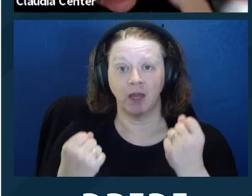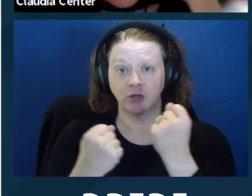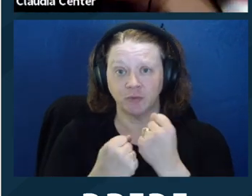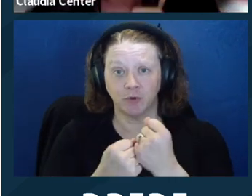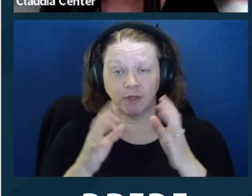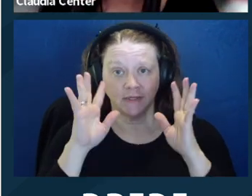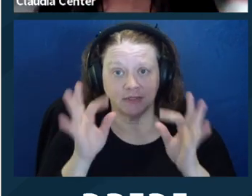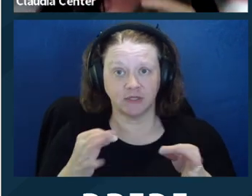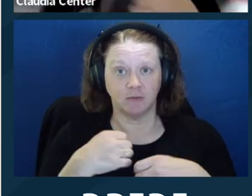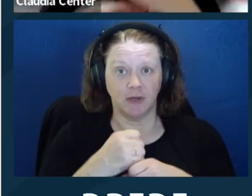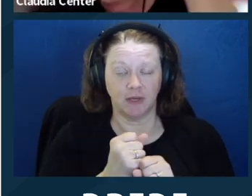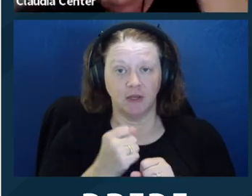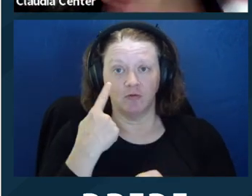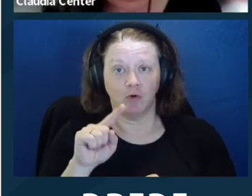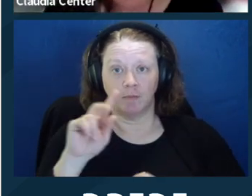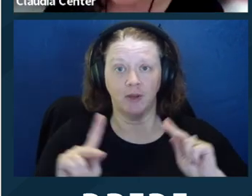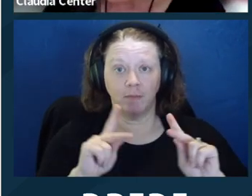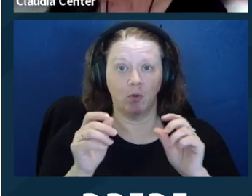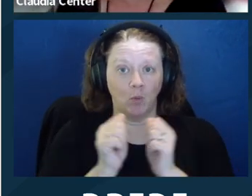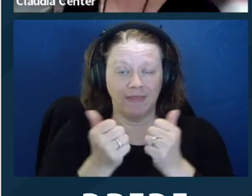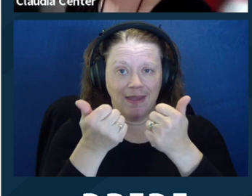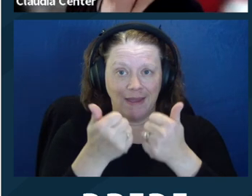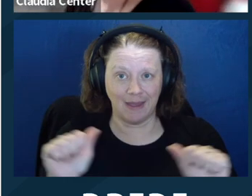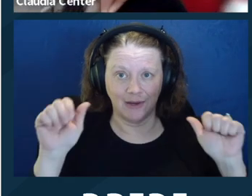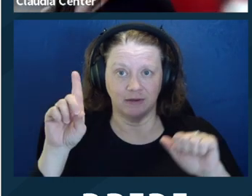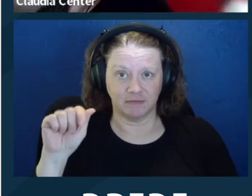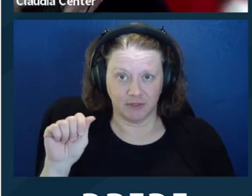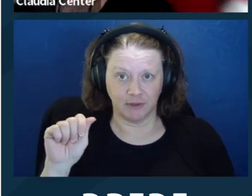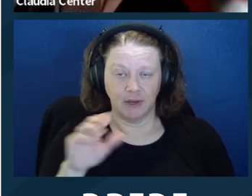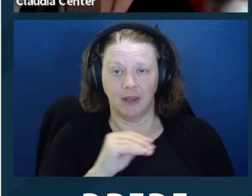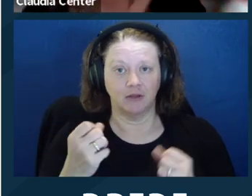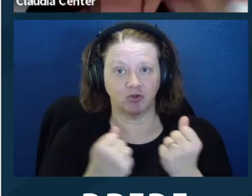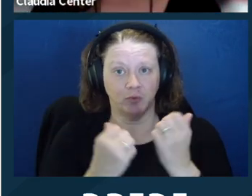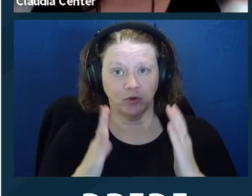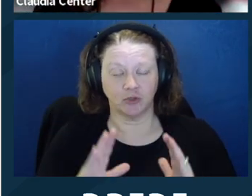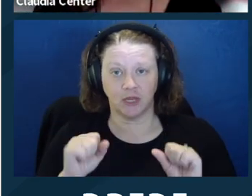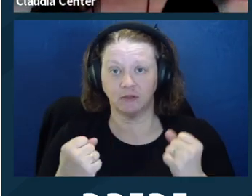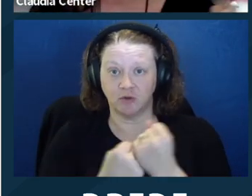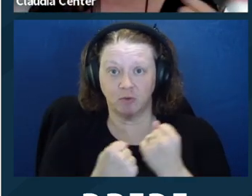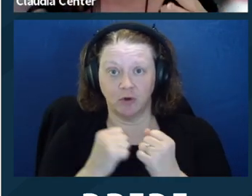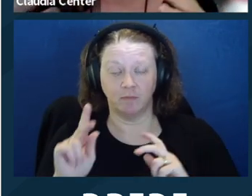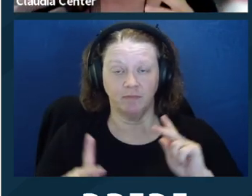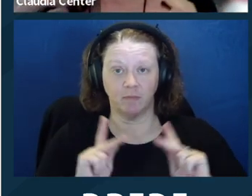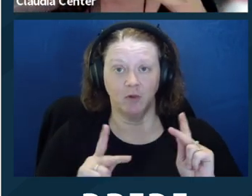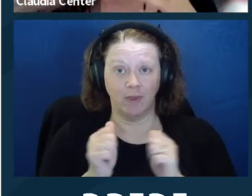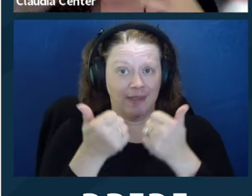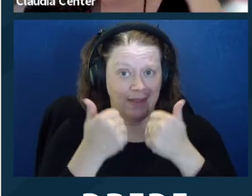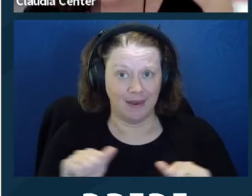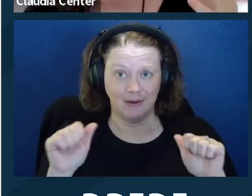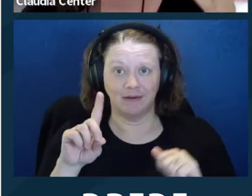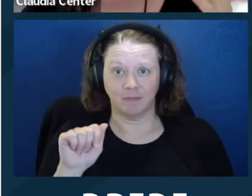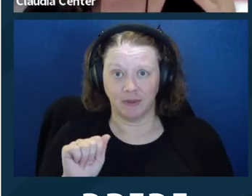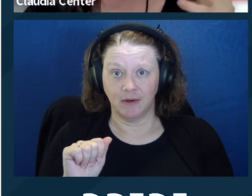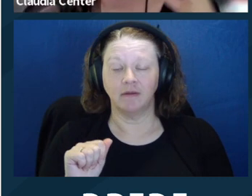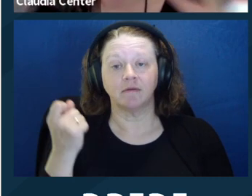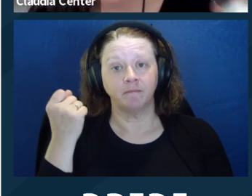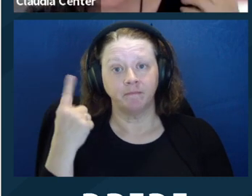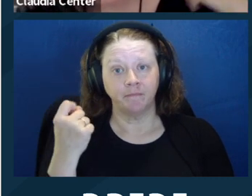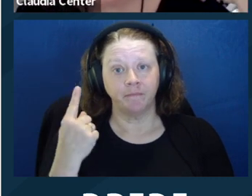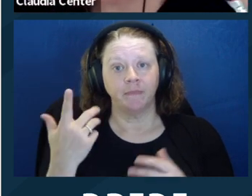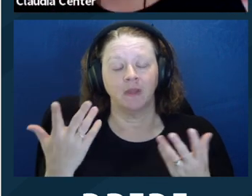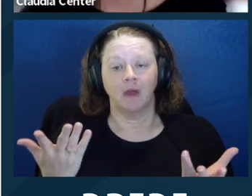can support people with any disabilities, but in our sort of cultural awareness, I think